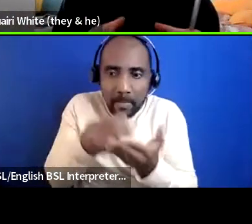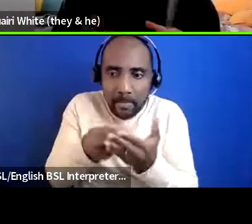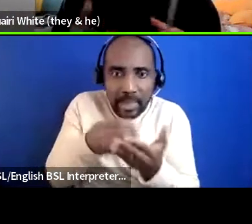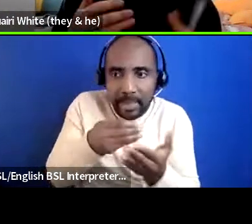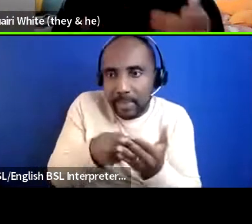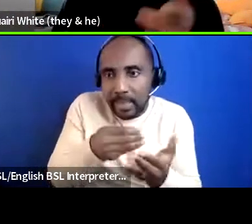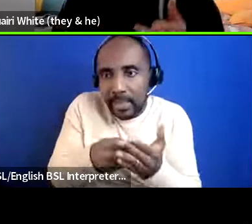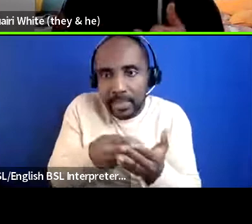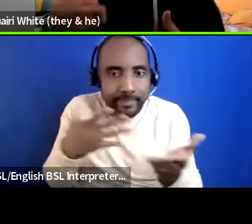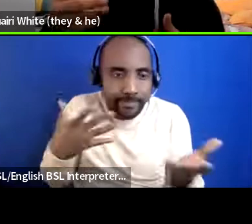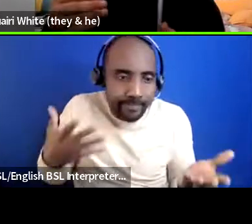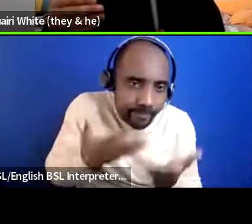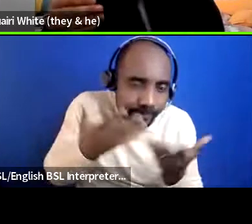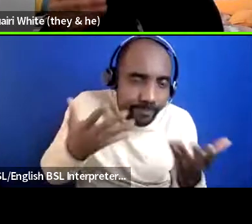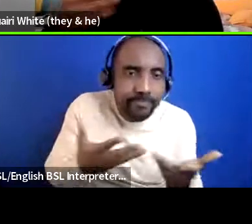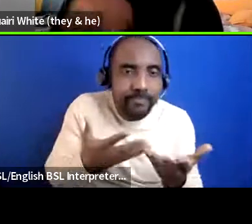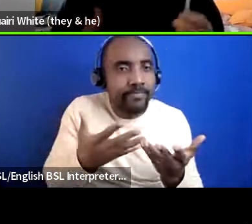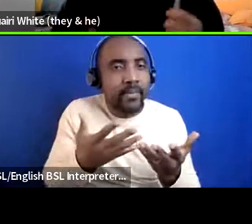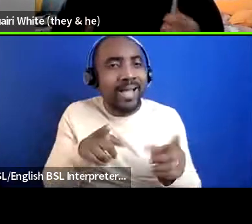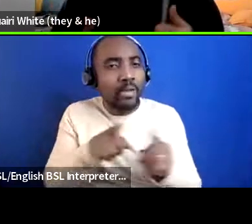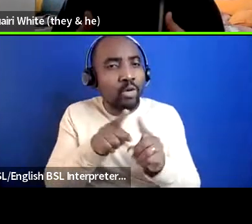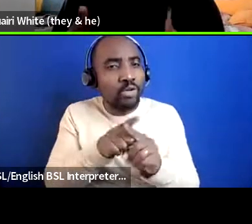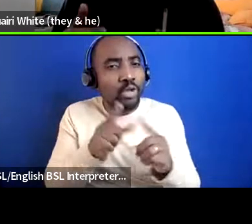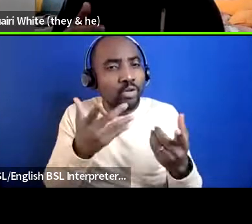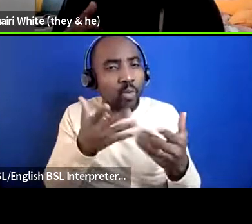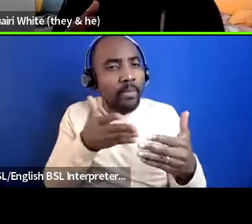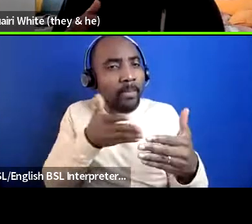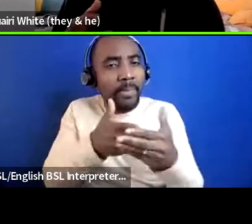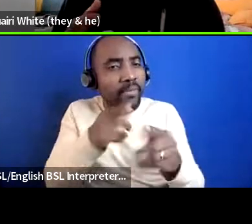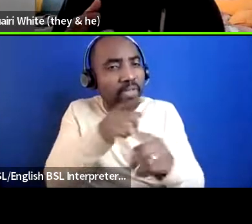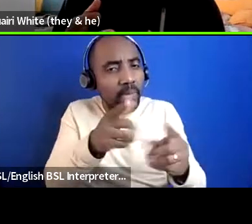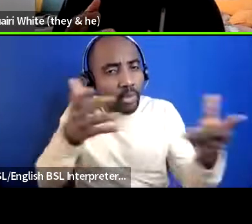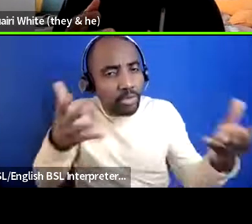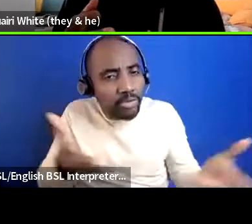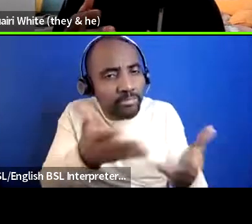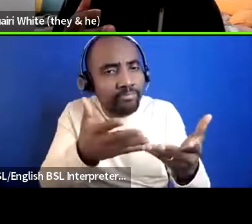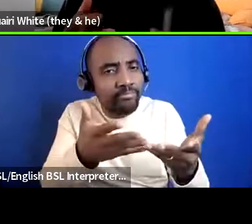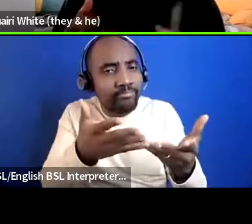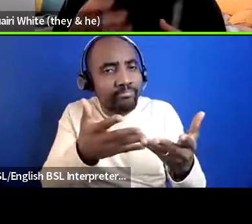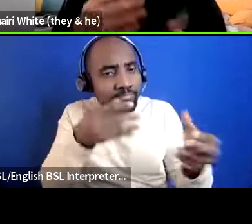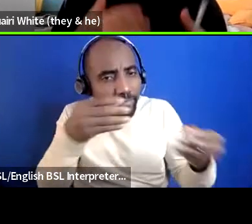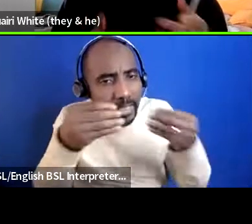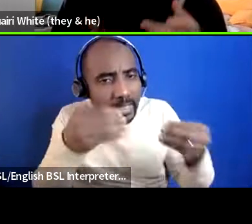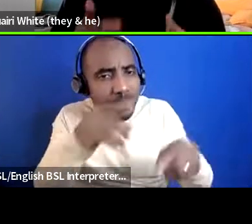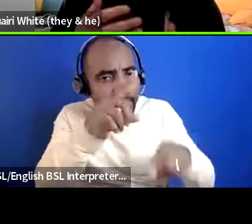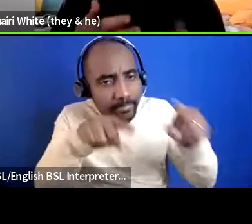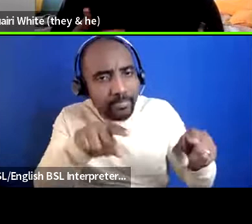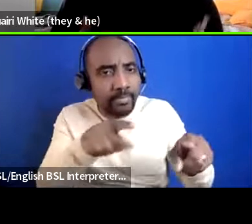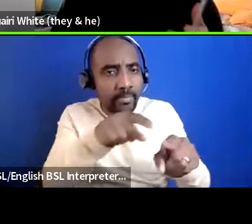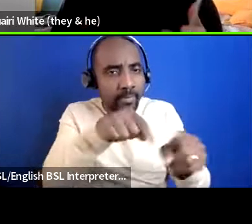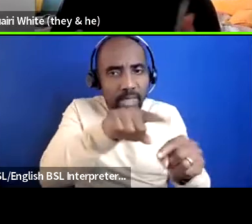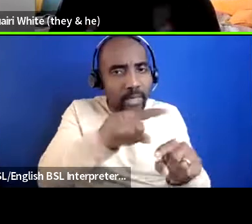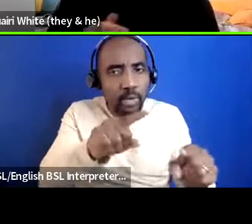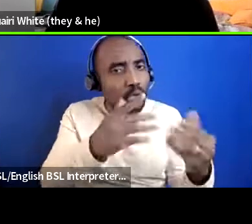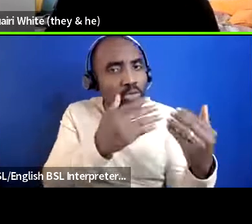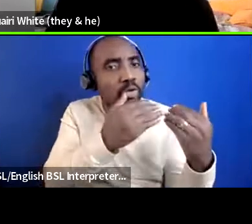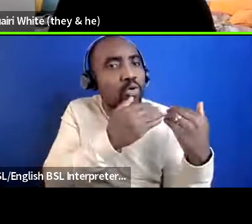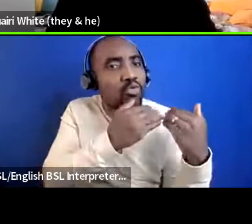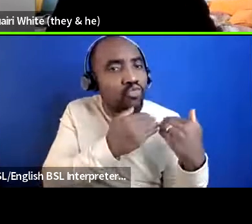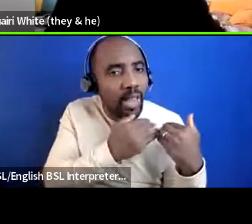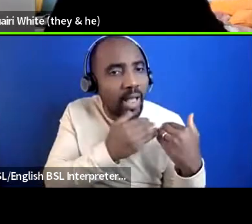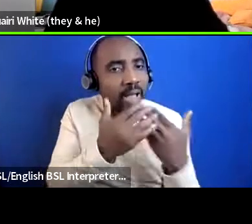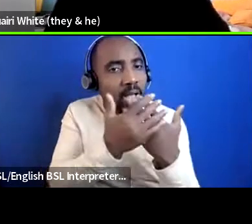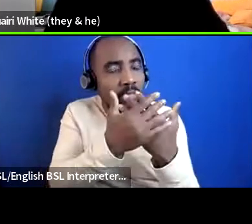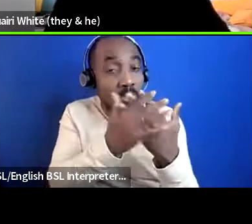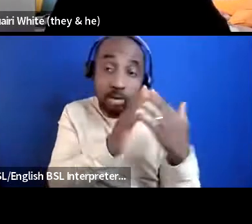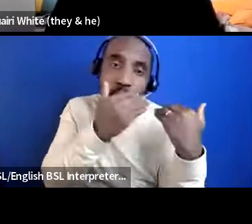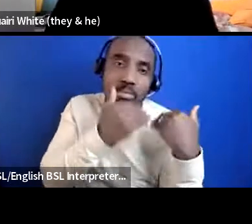let people do um stuff that is uh they rely too heavily on unpaid labor um yeah